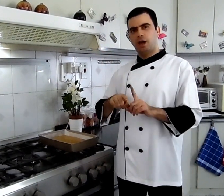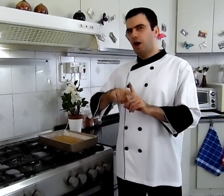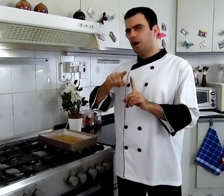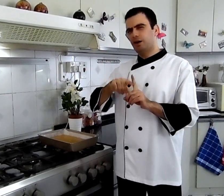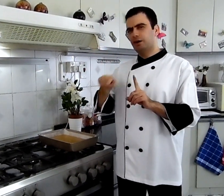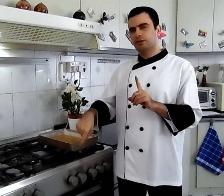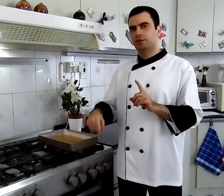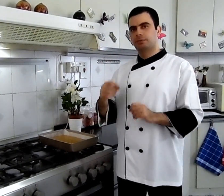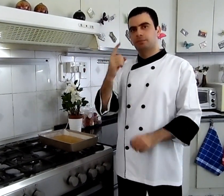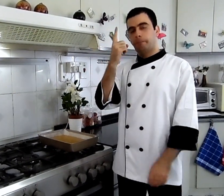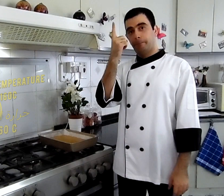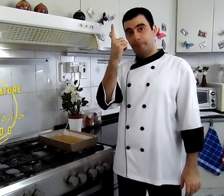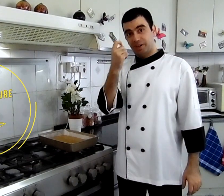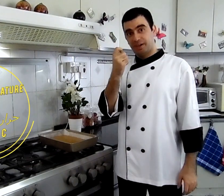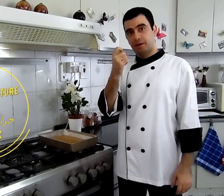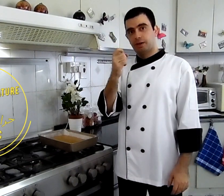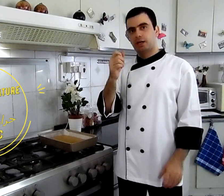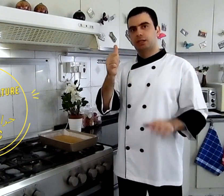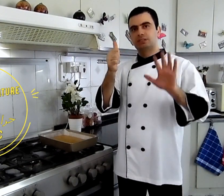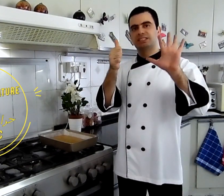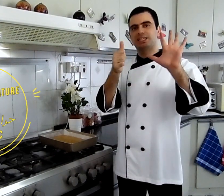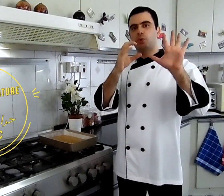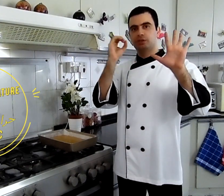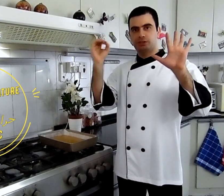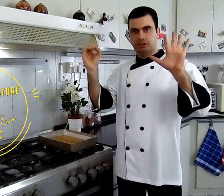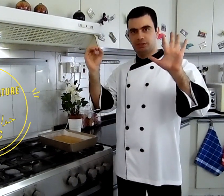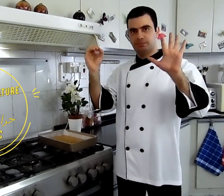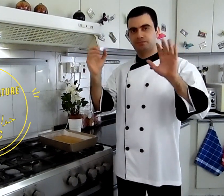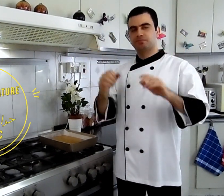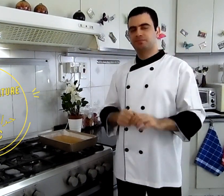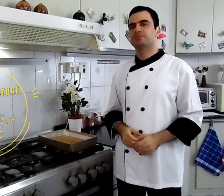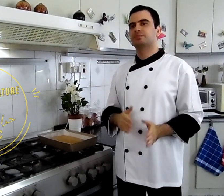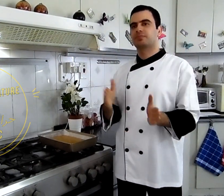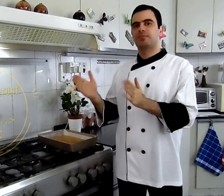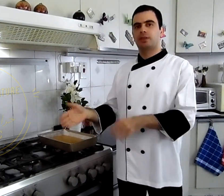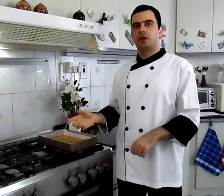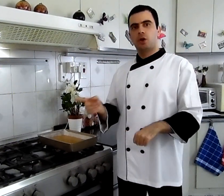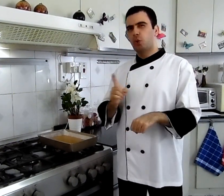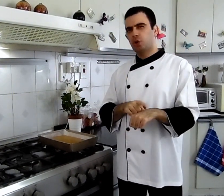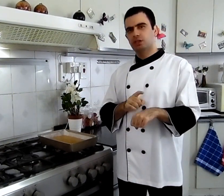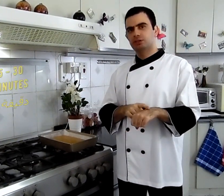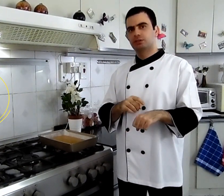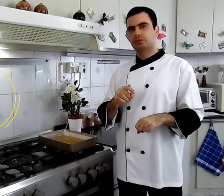and now we will bake it in the oven for 160°C والآن سوف نخبزه بالفرن على حرارة 160 درجة مئوية